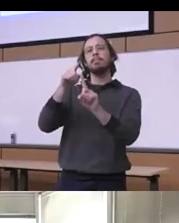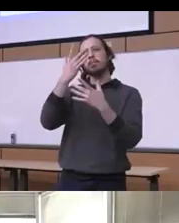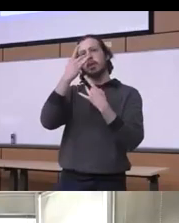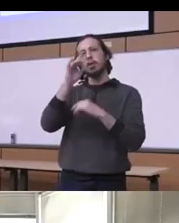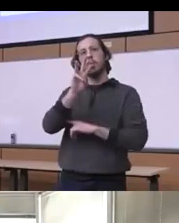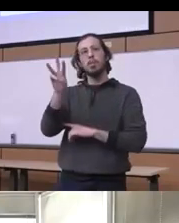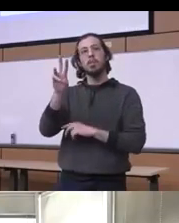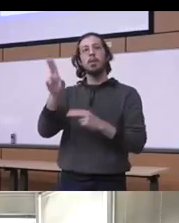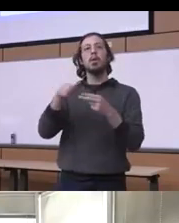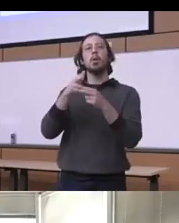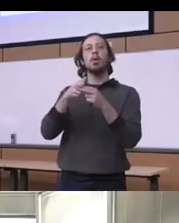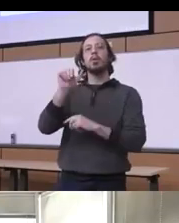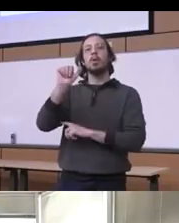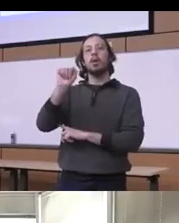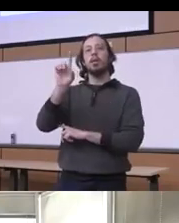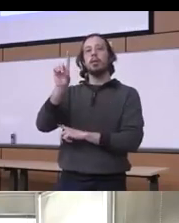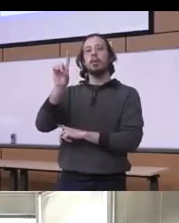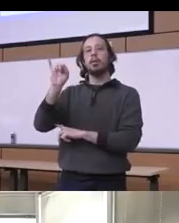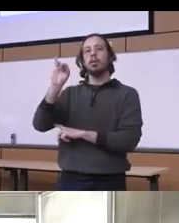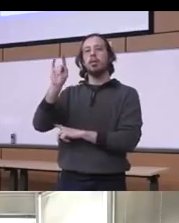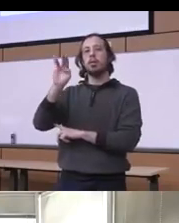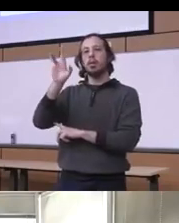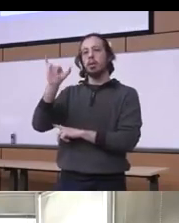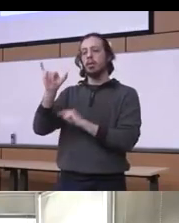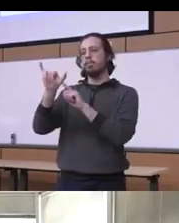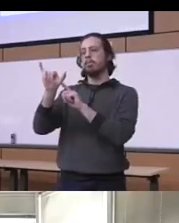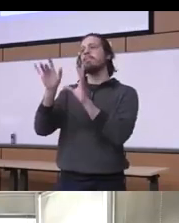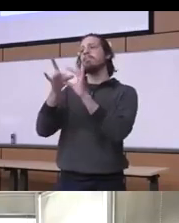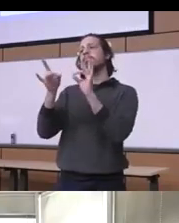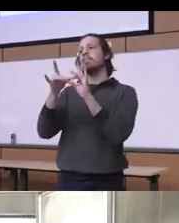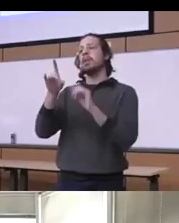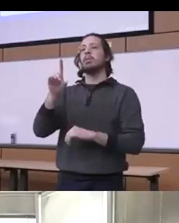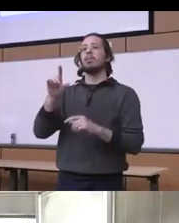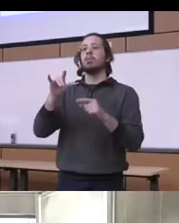dictionary that talks about really the dialects the recovery dialects you know what what you could